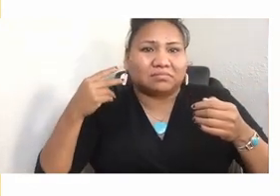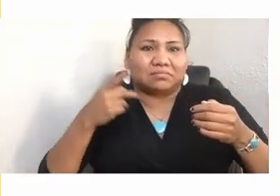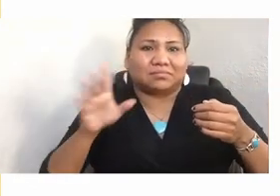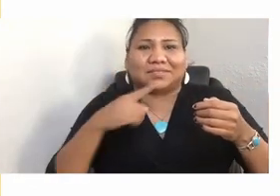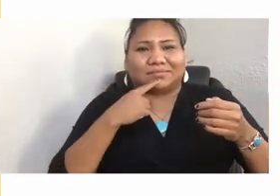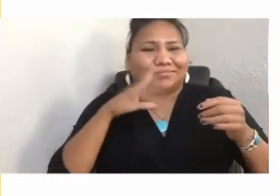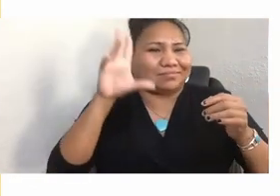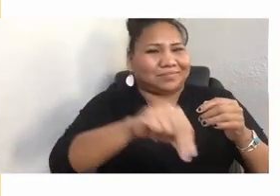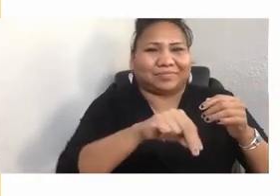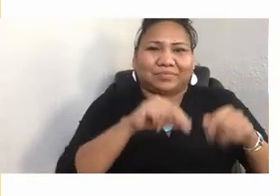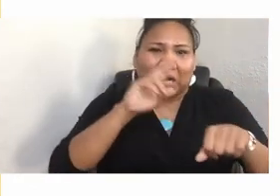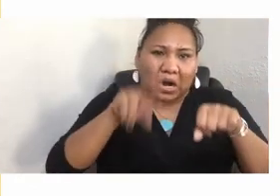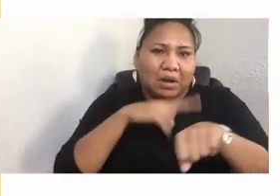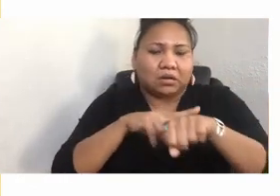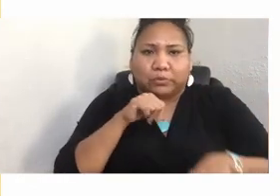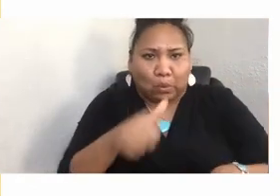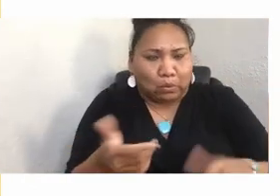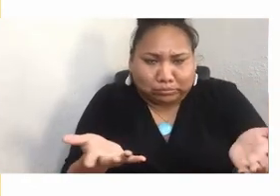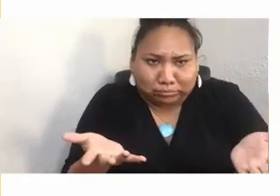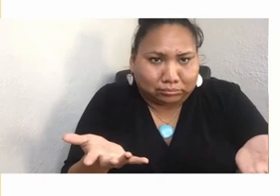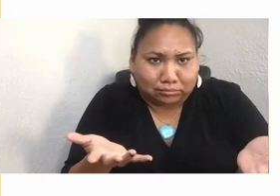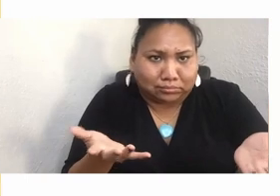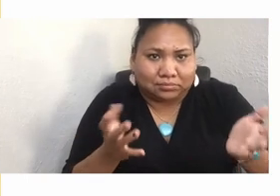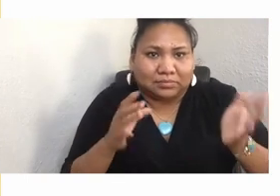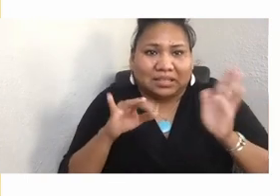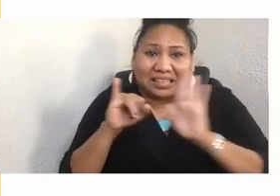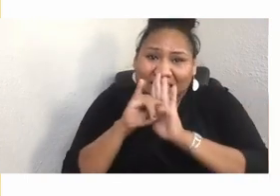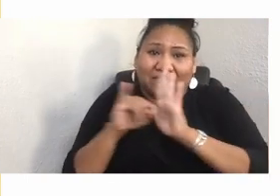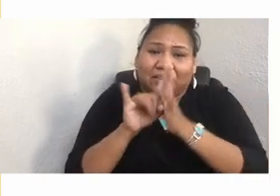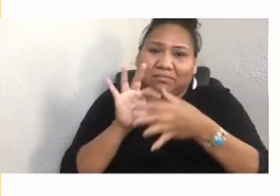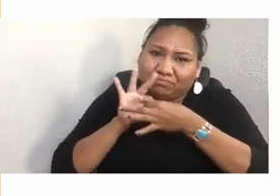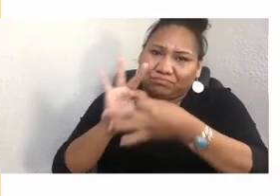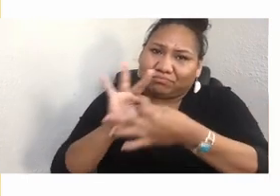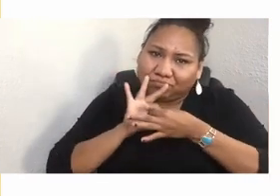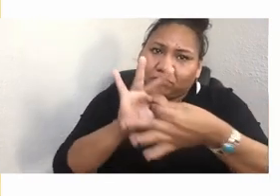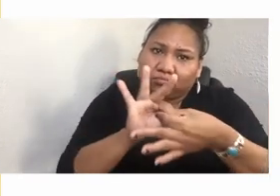Our identities are rooted in kinship, our relationship to land, our relationship to one another,